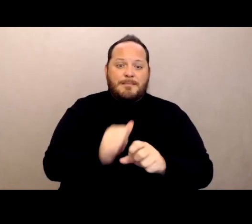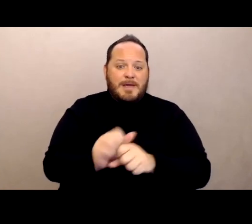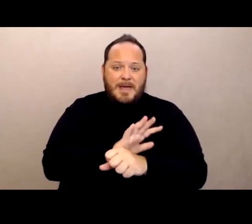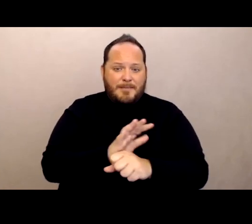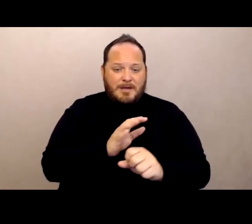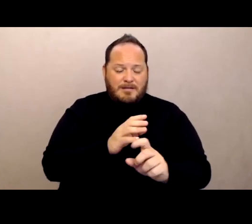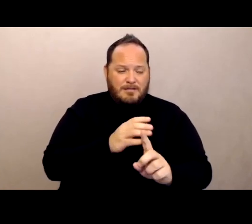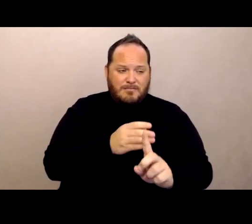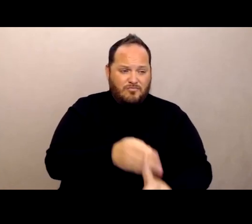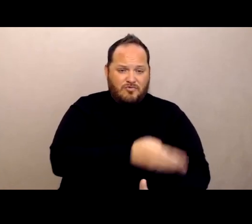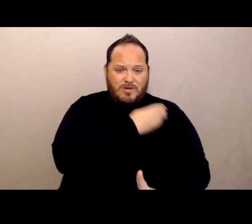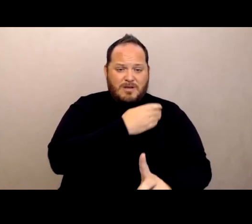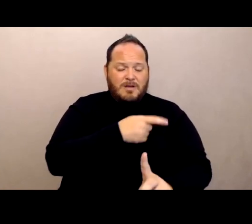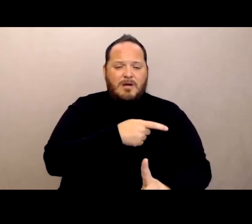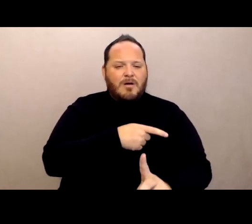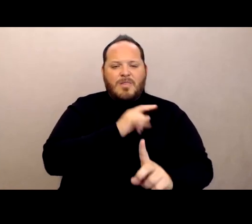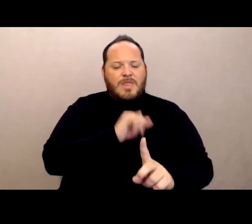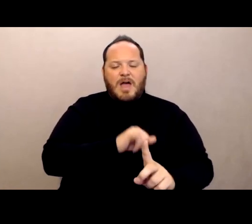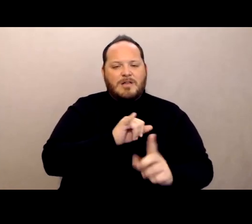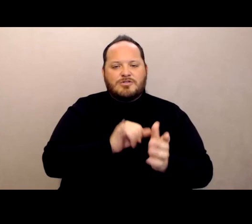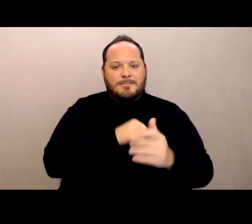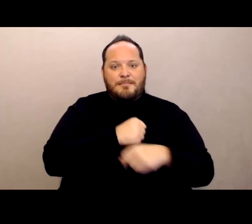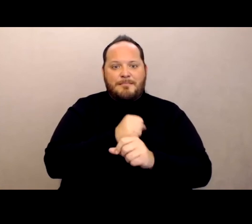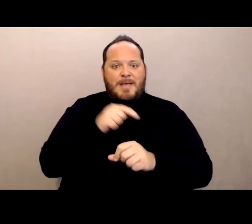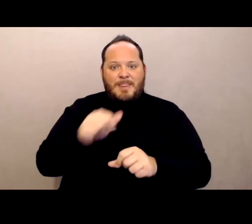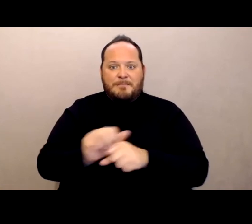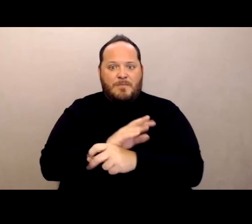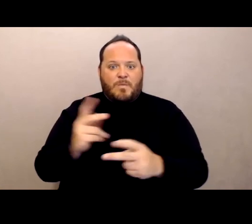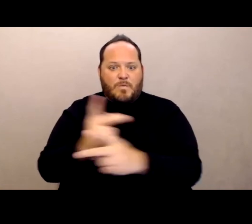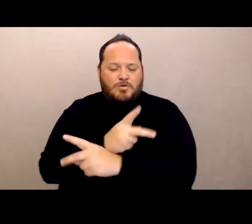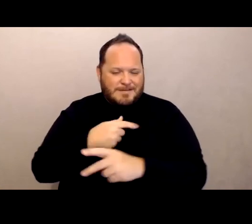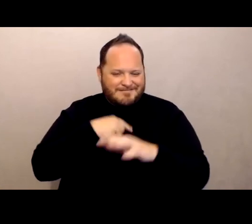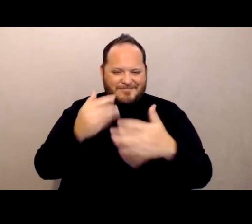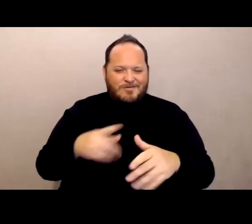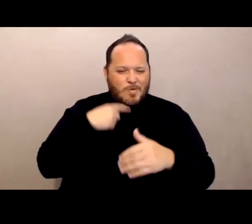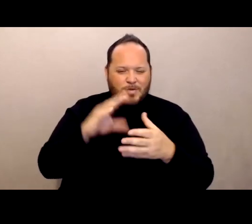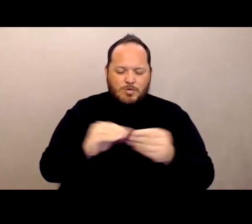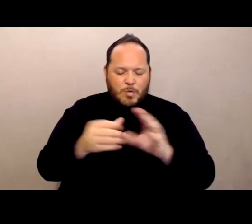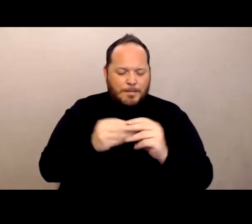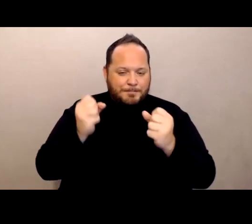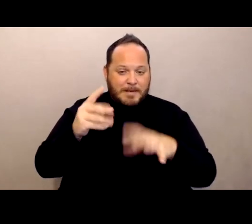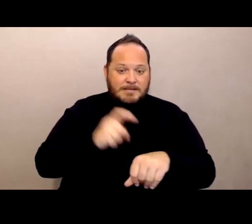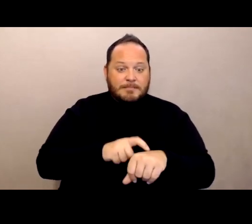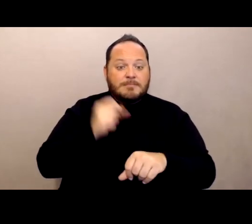So all of the, I mean, I've told the story to lots and lots of people. Before the pandemic I would occasionally go to visit